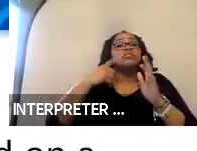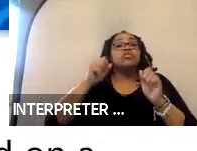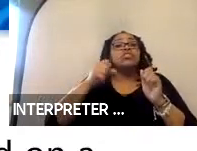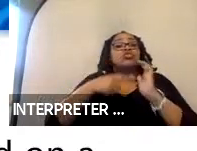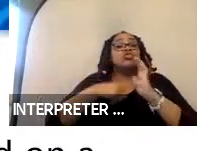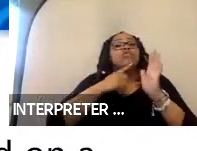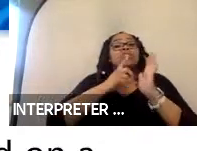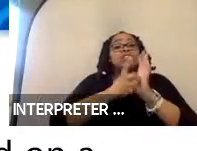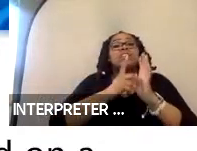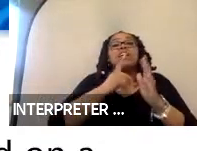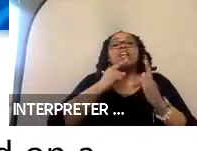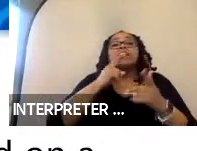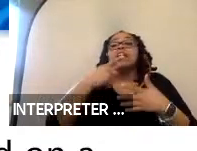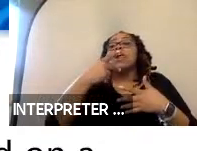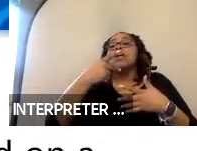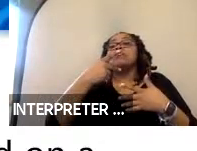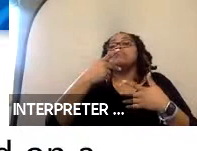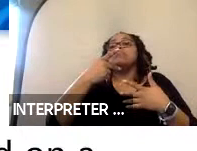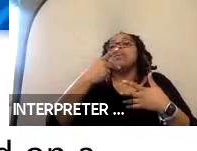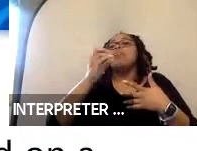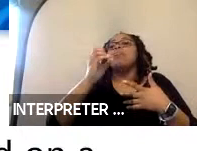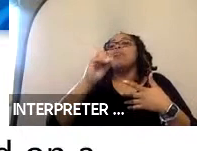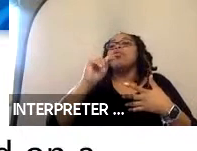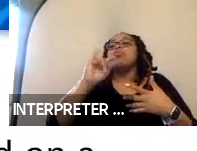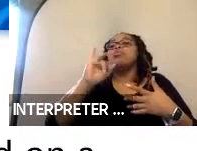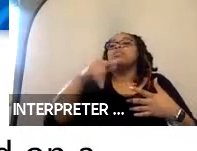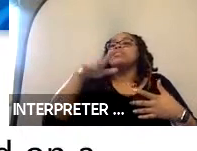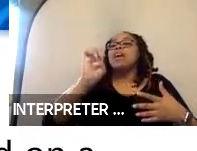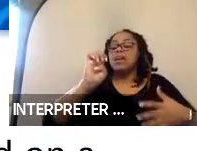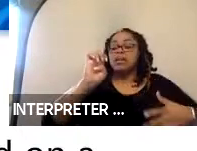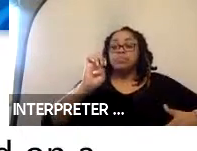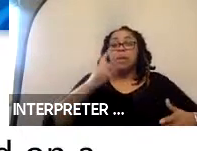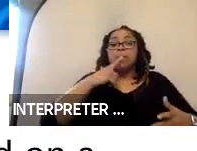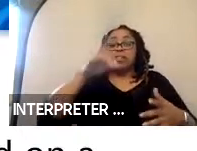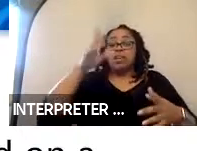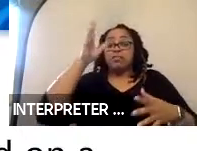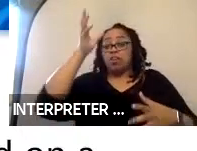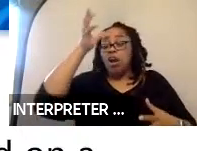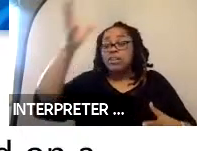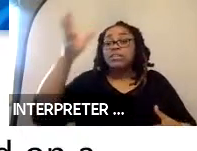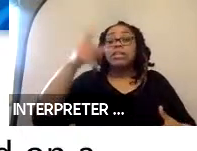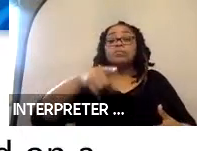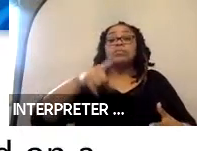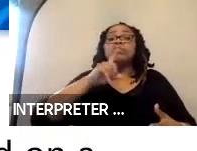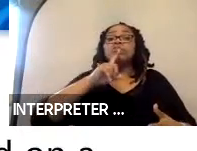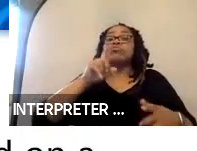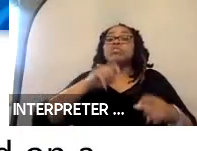prototype. But this Paralift concept or idea it’s really a system - it’s not that van,